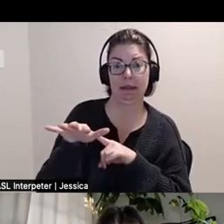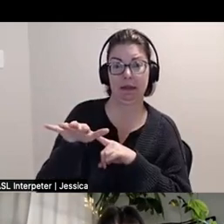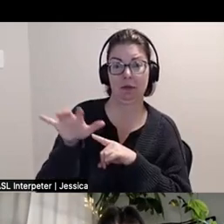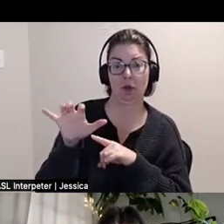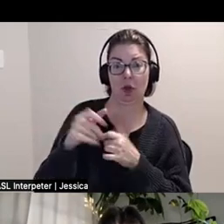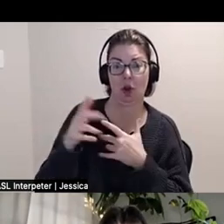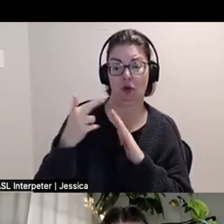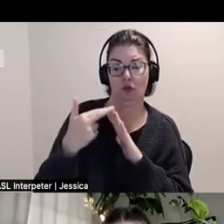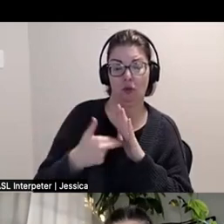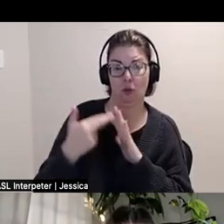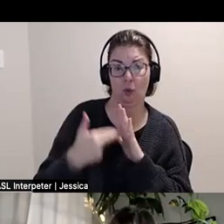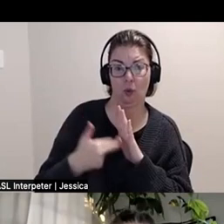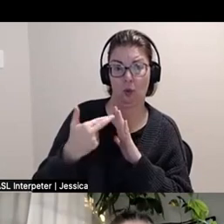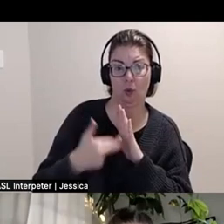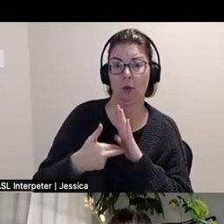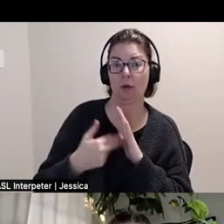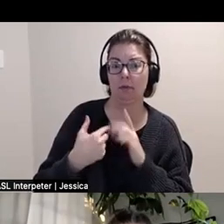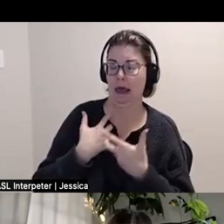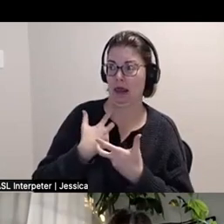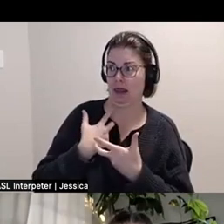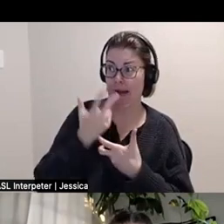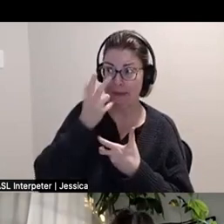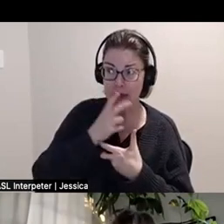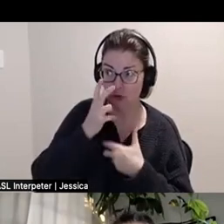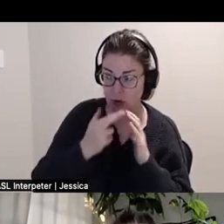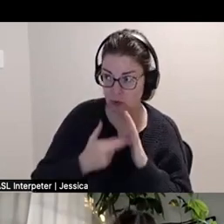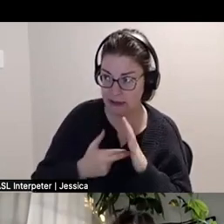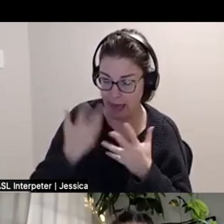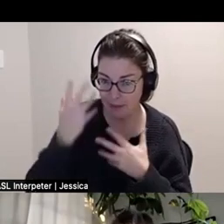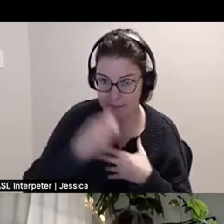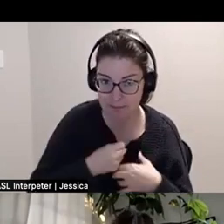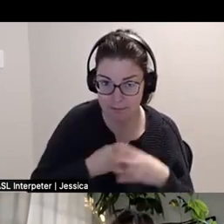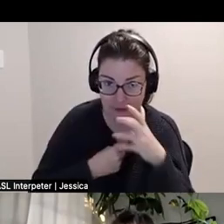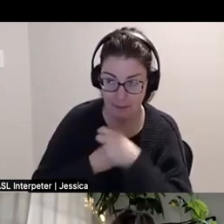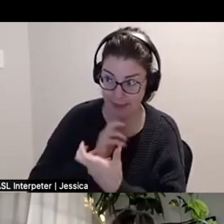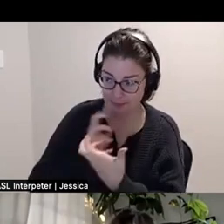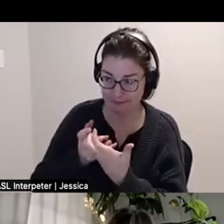rules and I always have a hard time hearing them all, and like adhering to them.